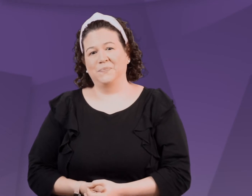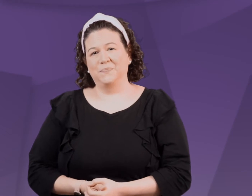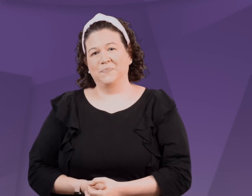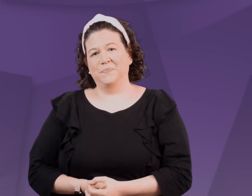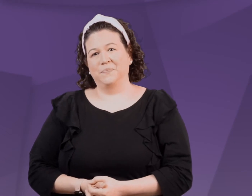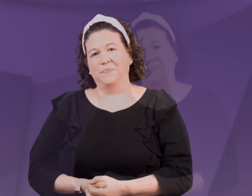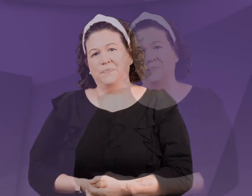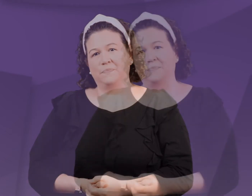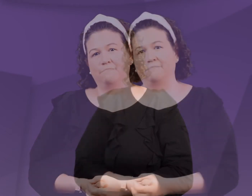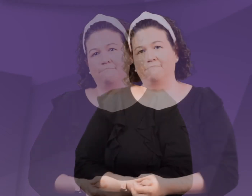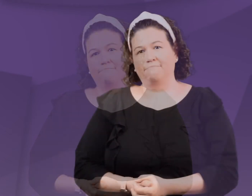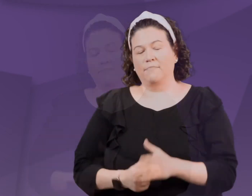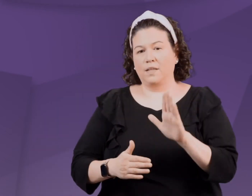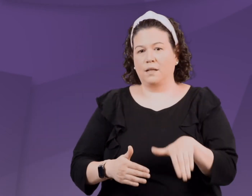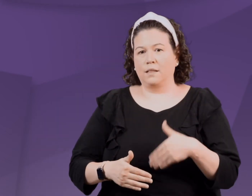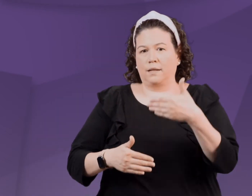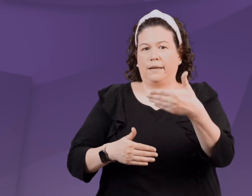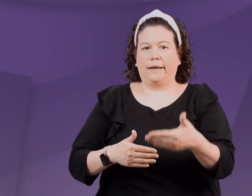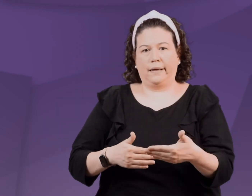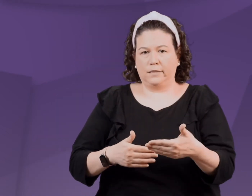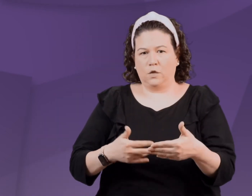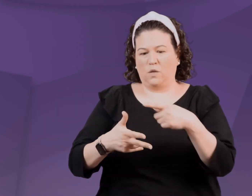to ourselves as parents as well as to our children.